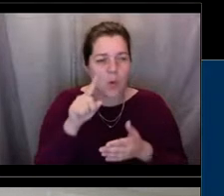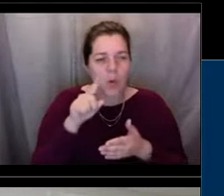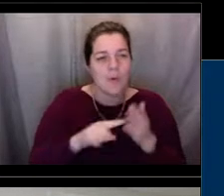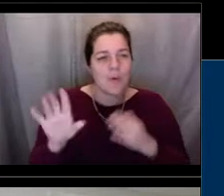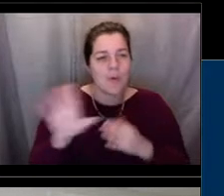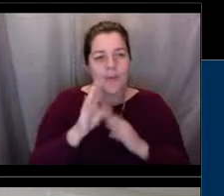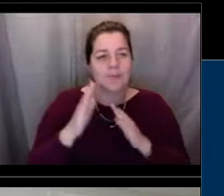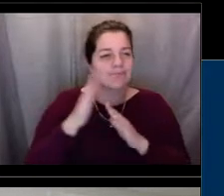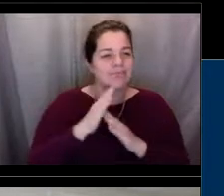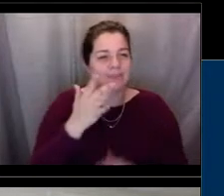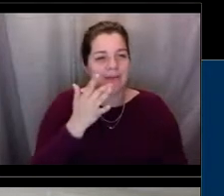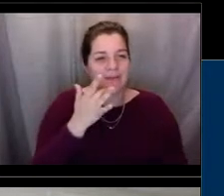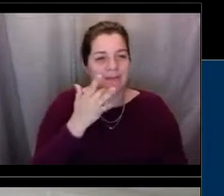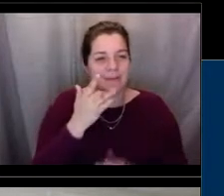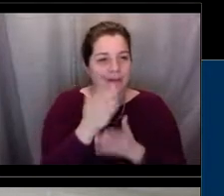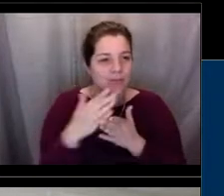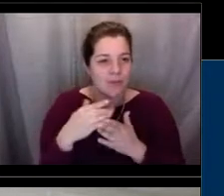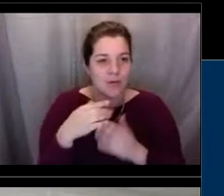And I was wondering whether Amy could go first.